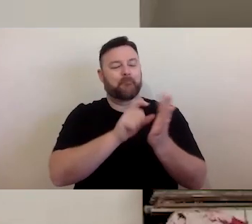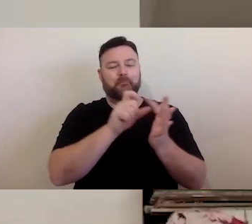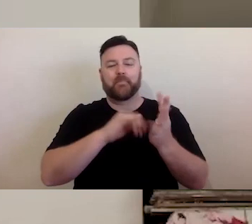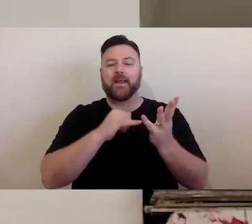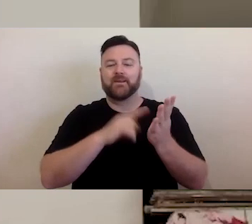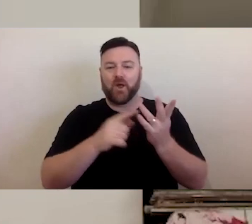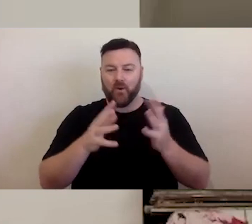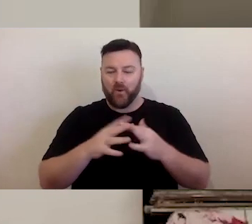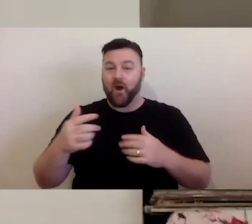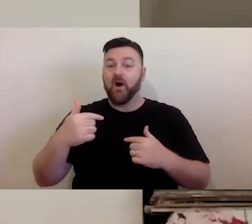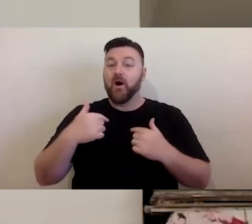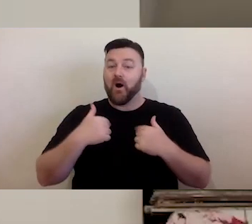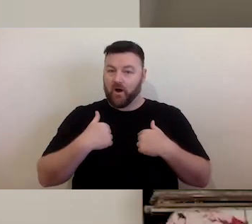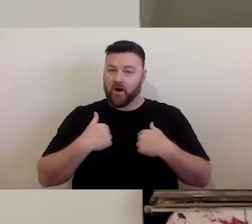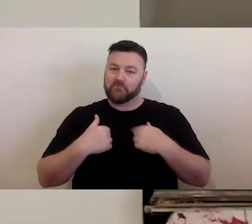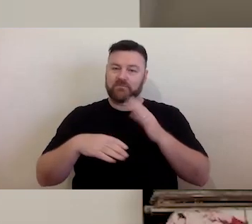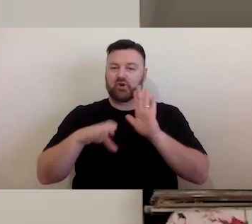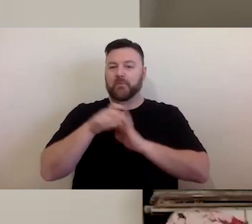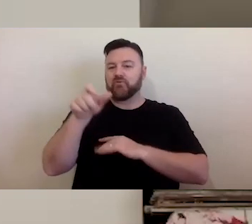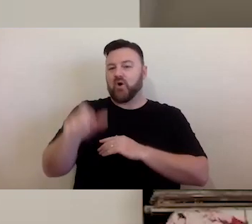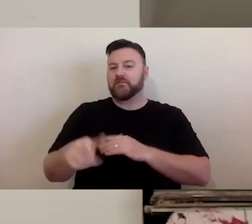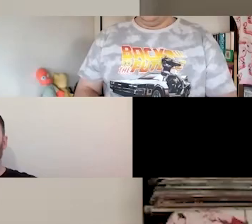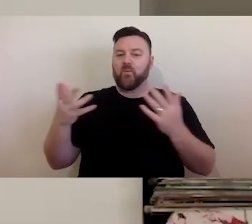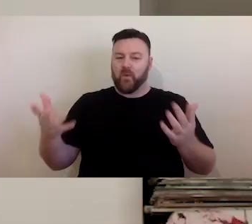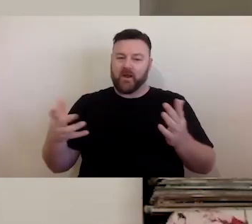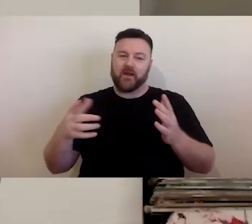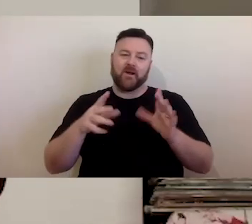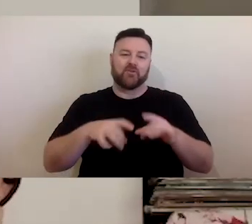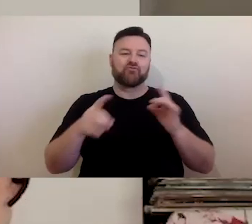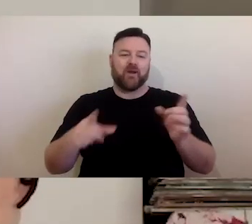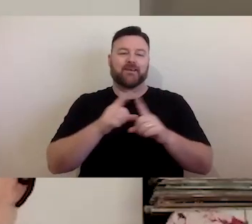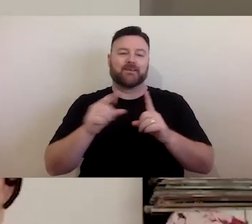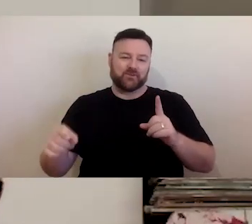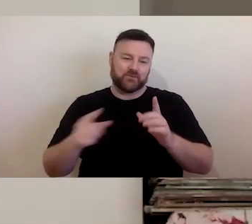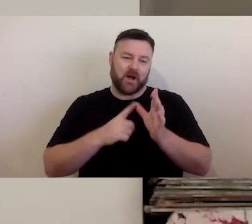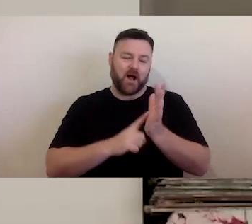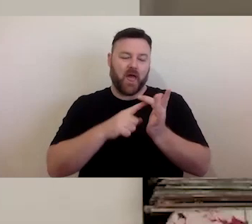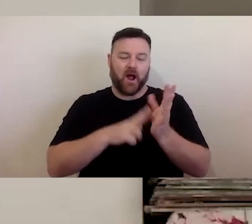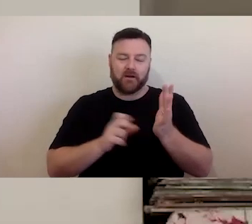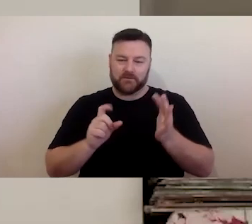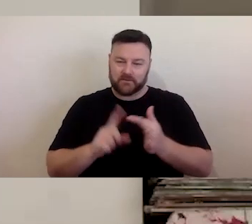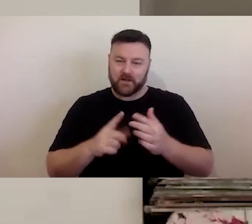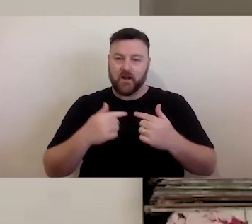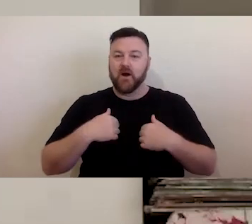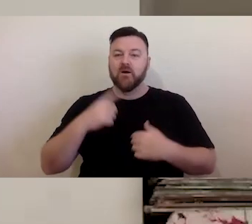Digital Alliance as Kevin's already indicated. I'm a fair-skinned man in